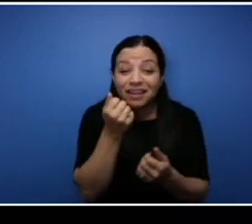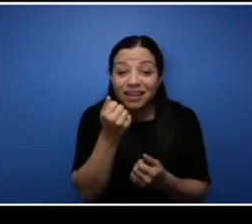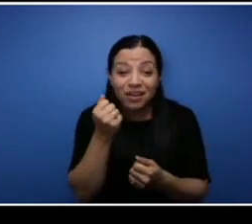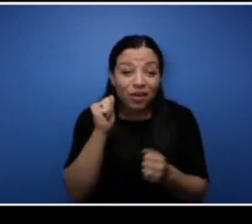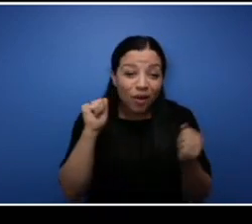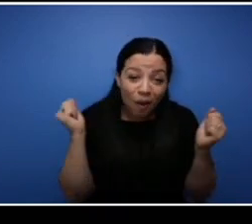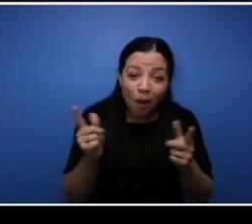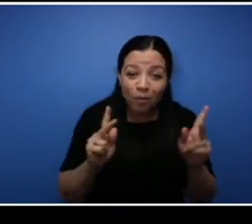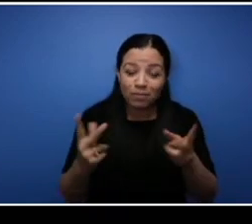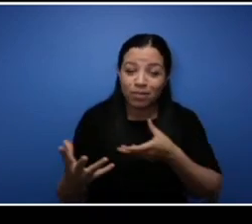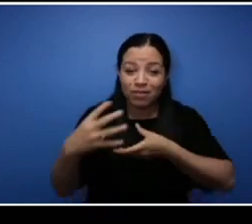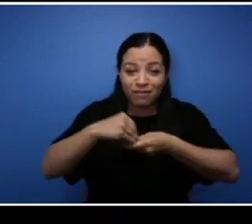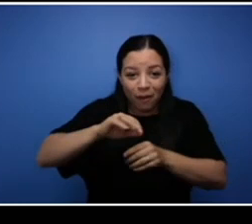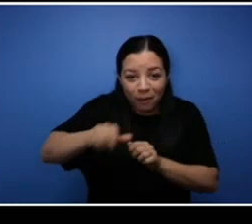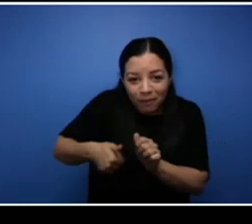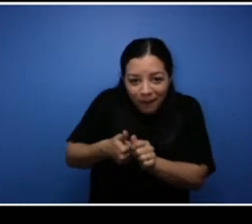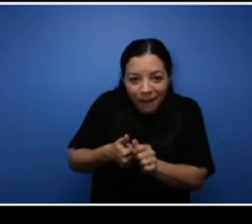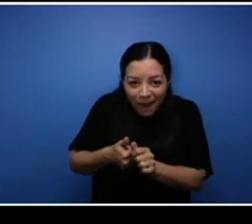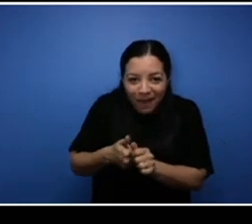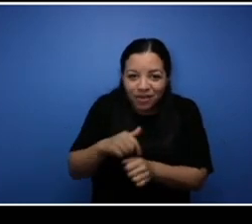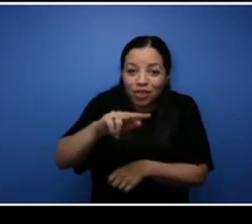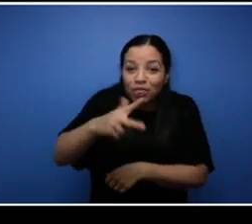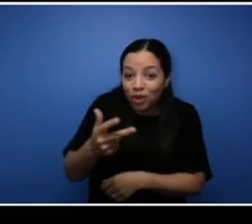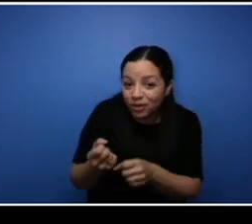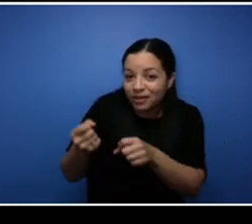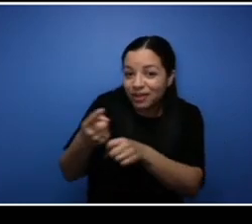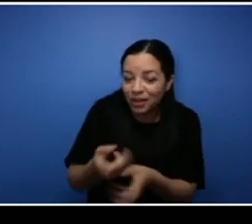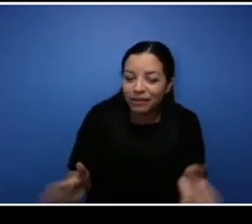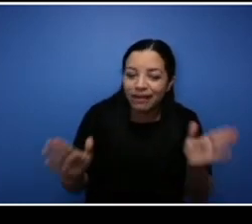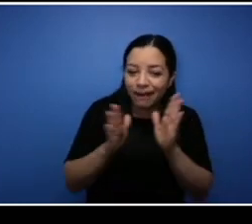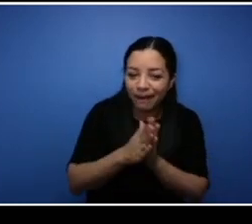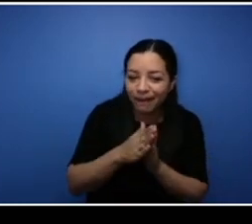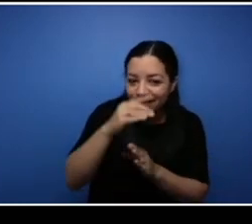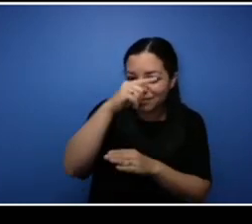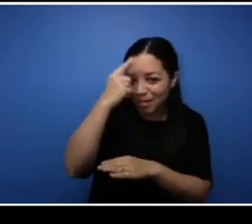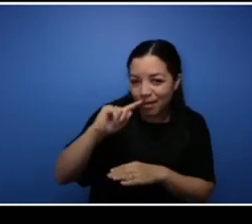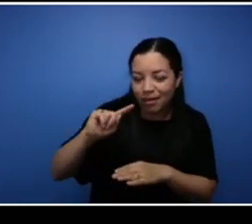course it's the third annual Ask a Black Entrepreneur event. I can't believe it's been three years